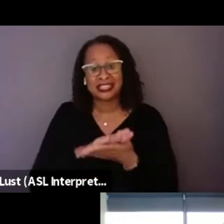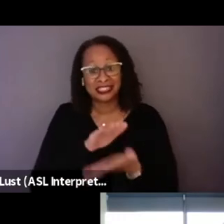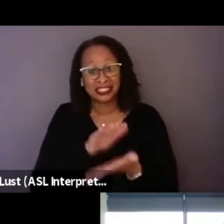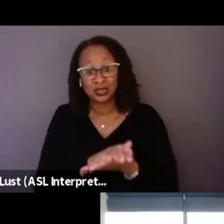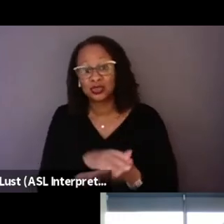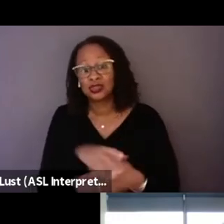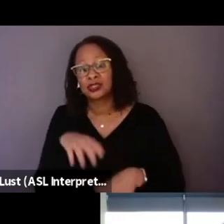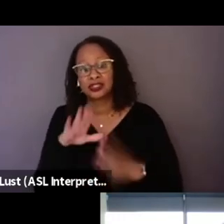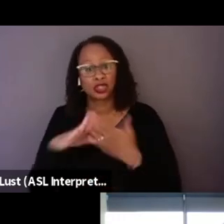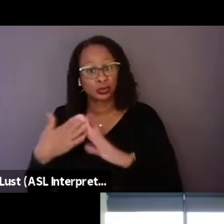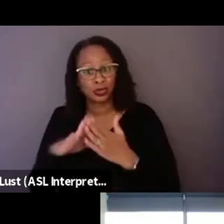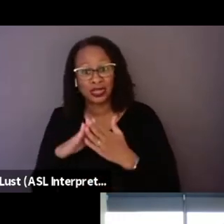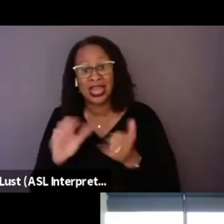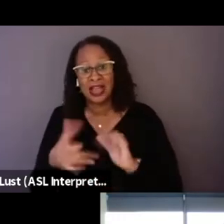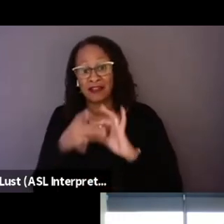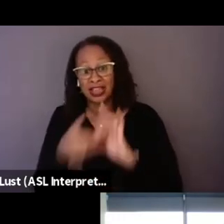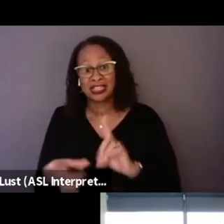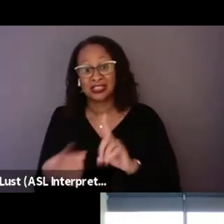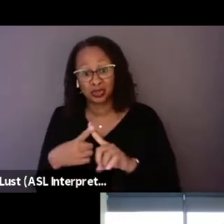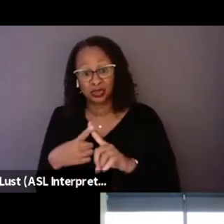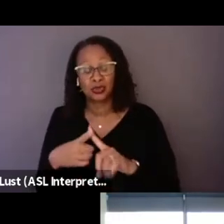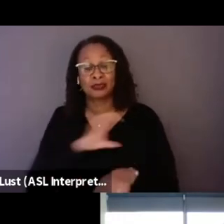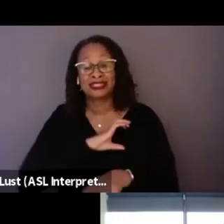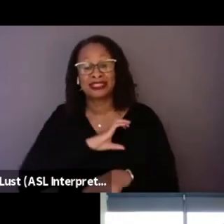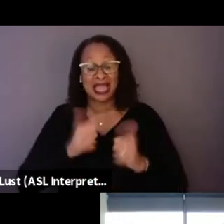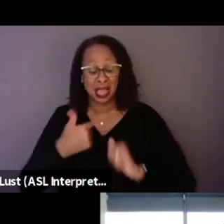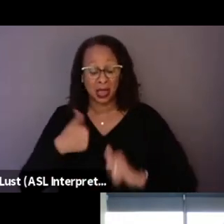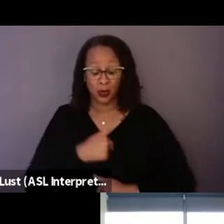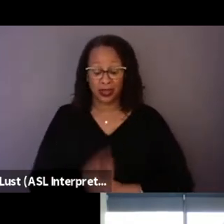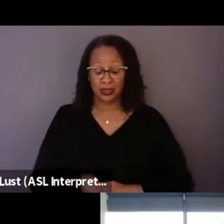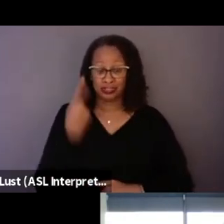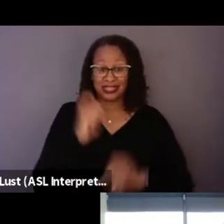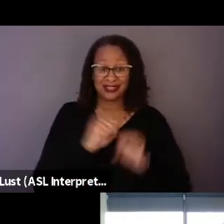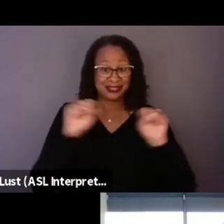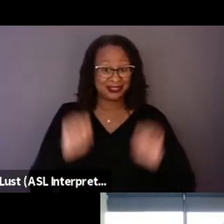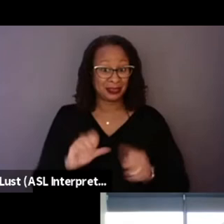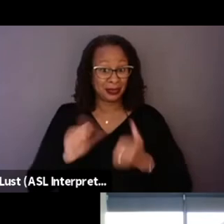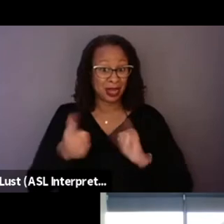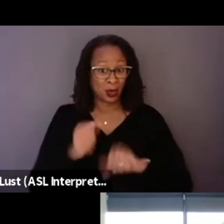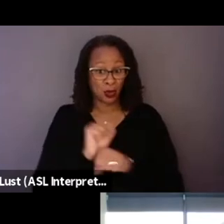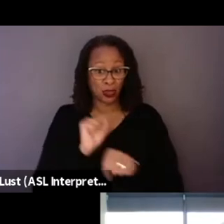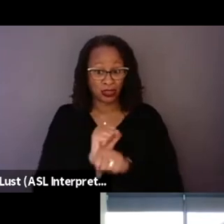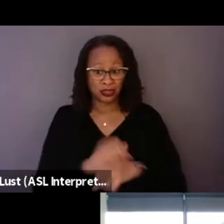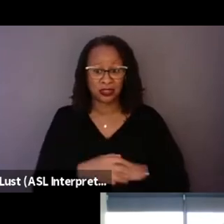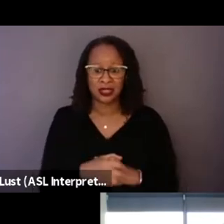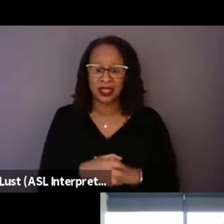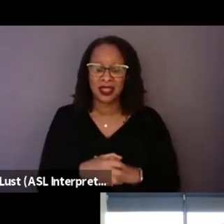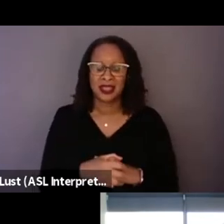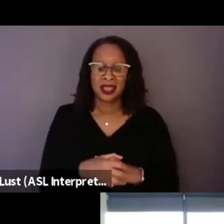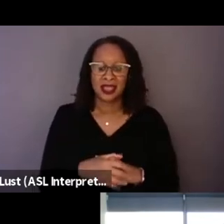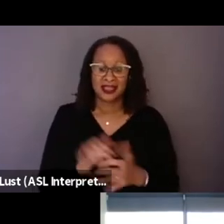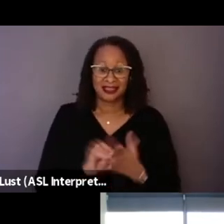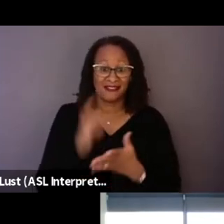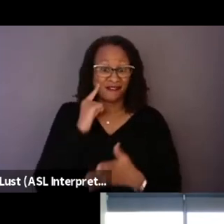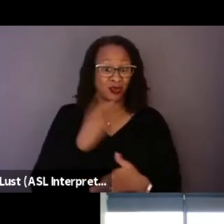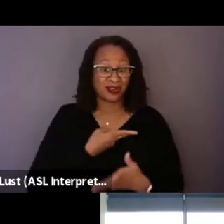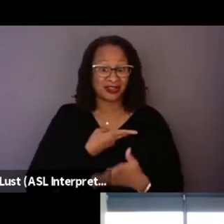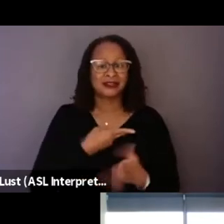you know, or how we understand the system. So that for us was I think the main objective,